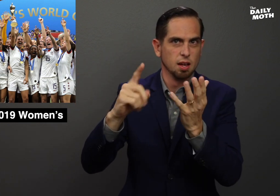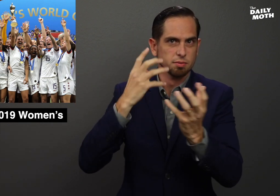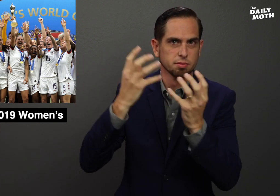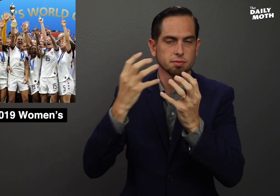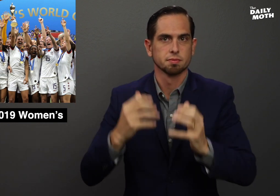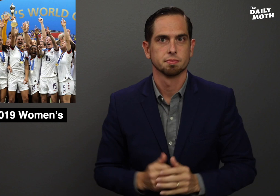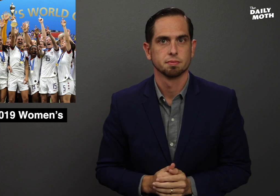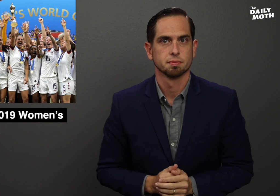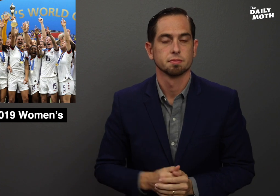after they won.